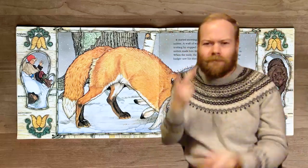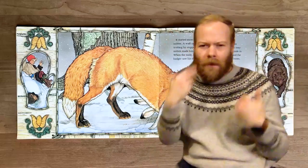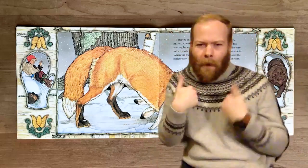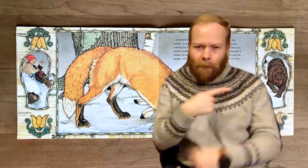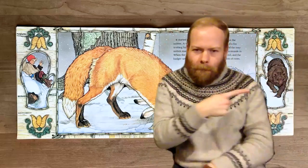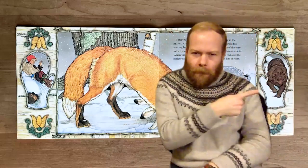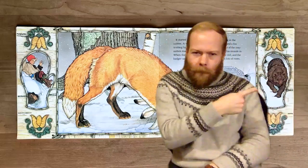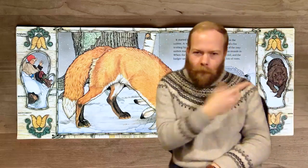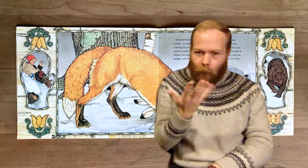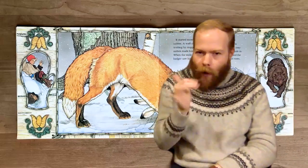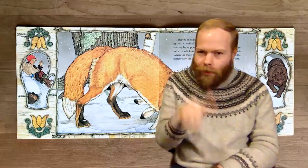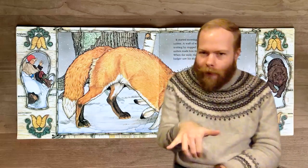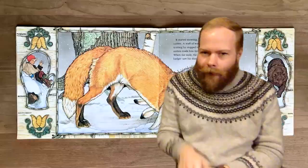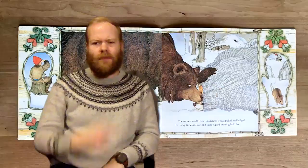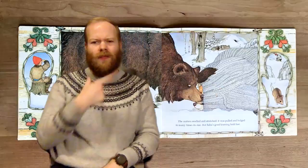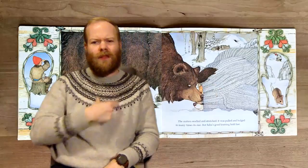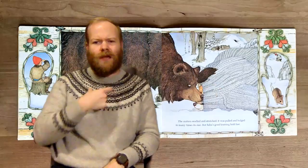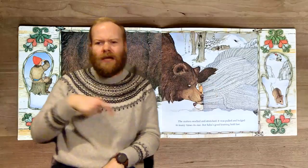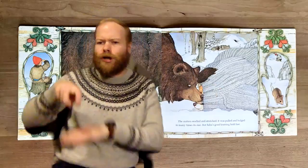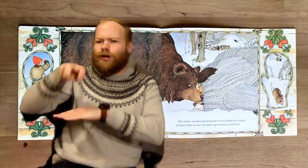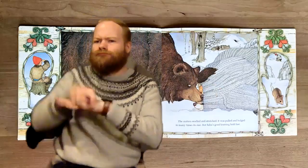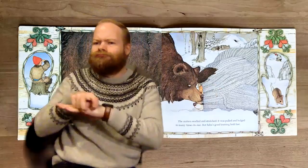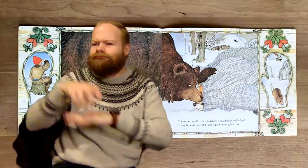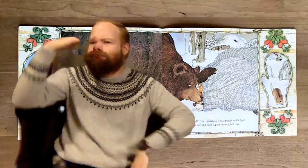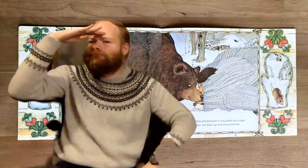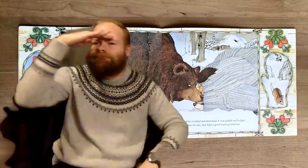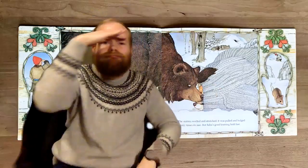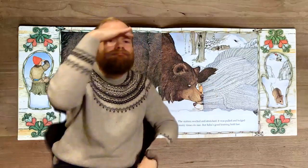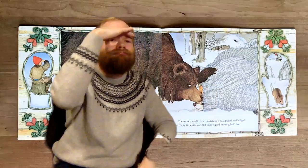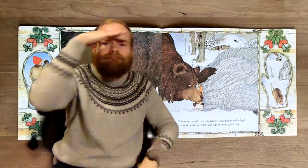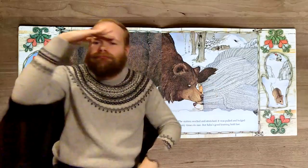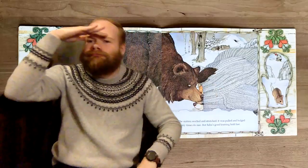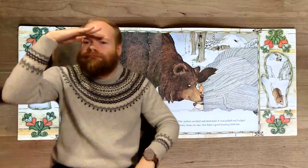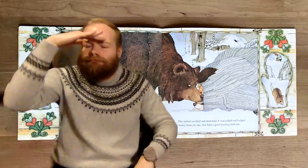What is that animal? Nicki sits on a tree stump, looking across the land.